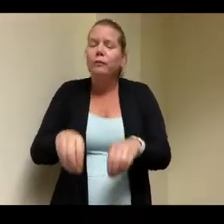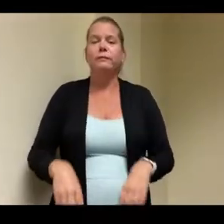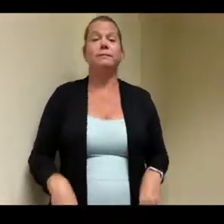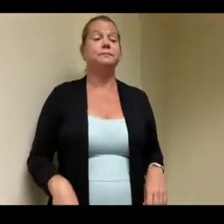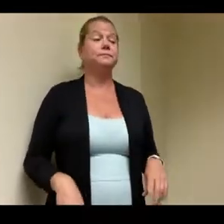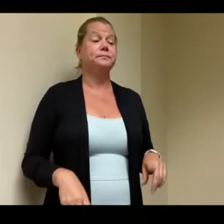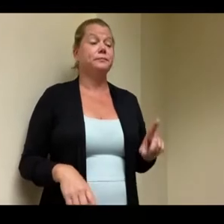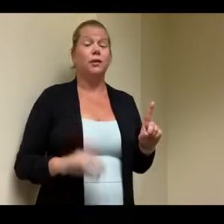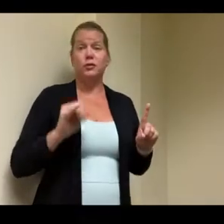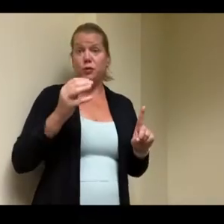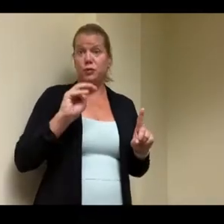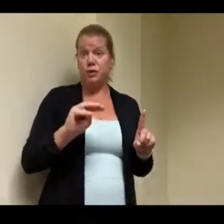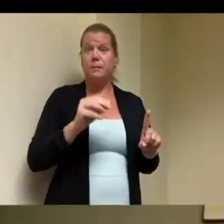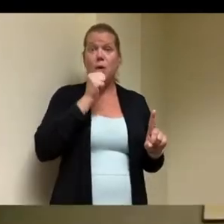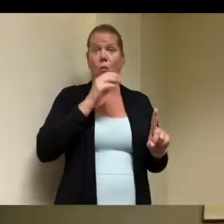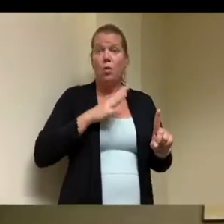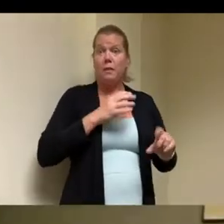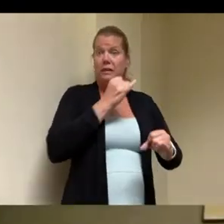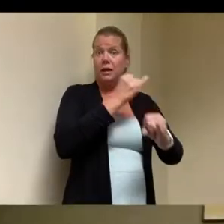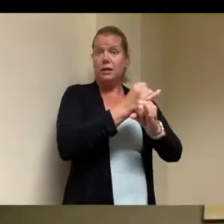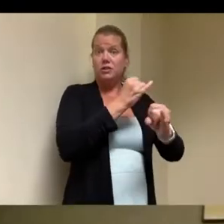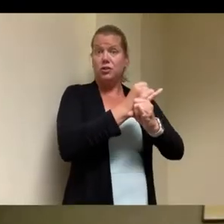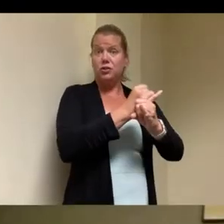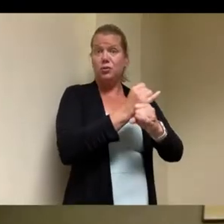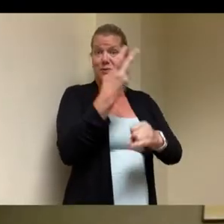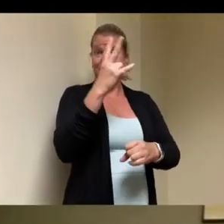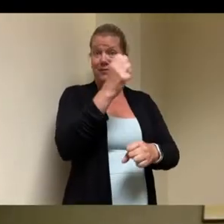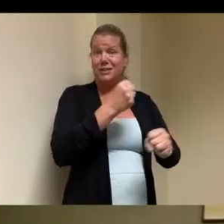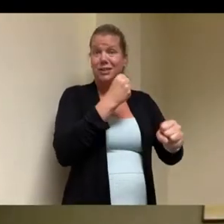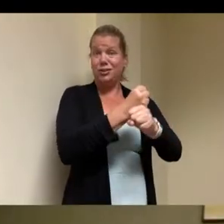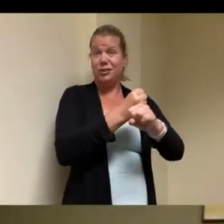touched my heart yeah um i don't know exactly where the